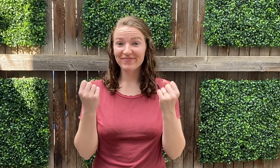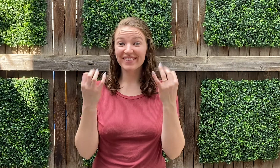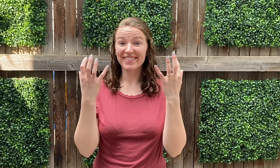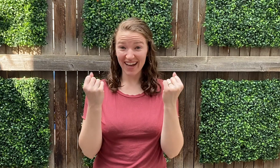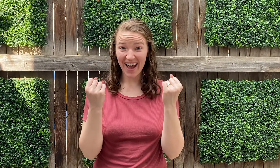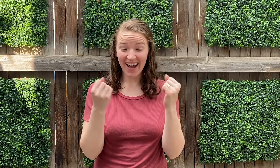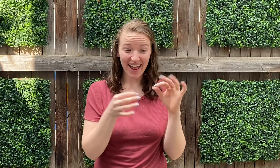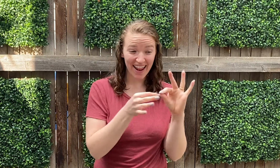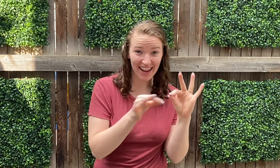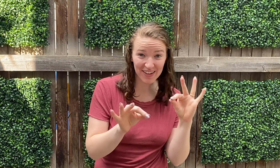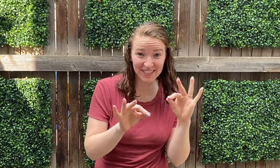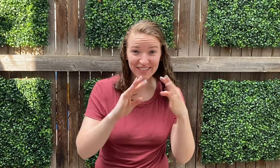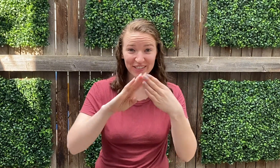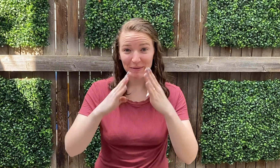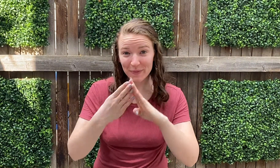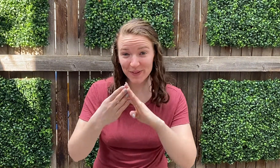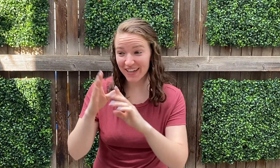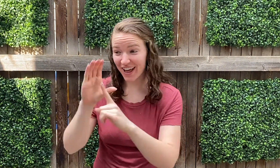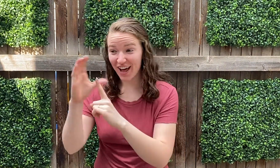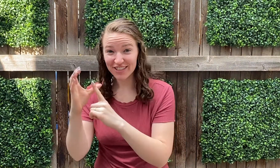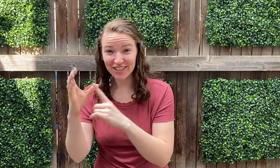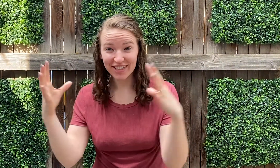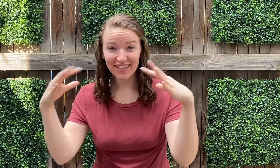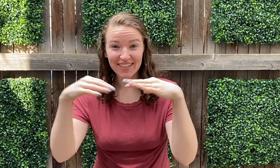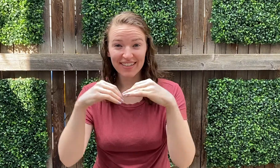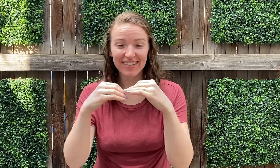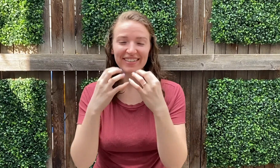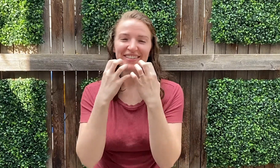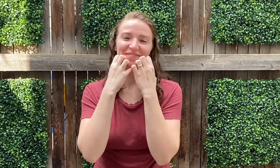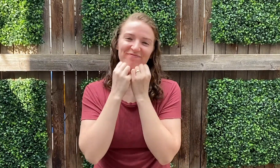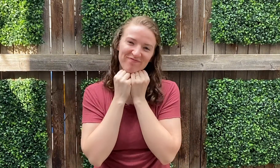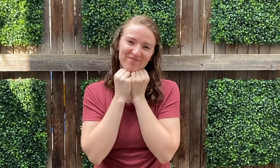Our sign language is a cherished part of bringing our language, community, and culture together.